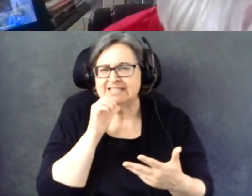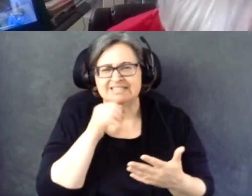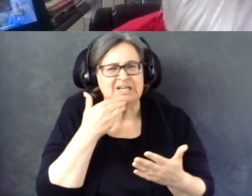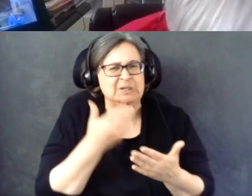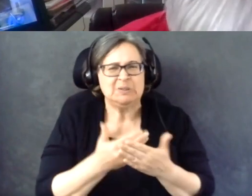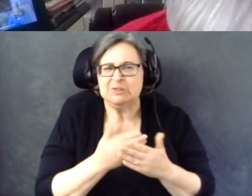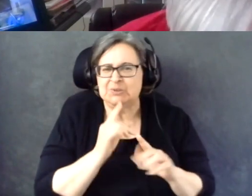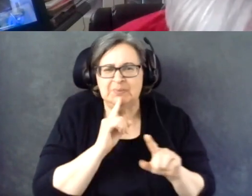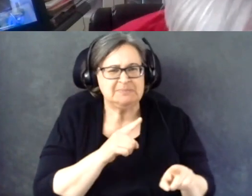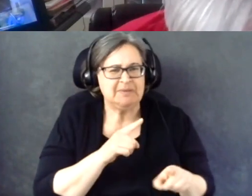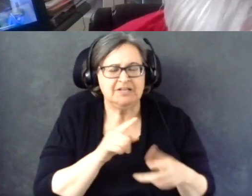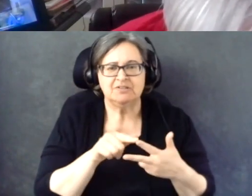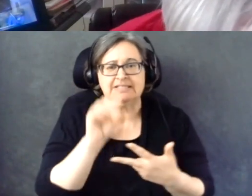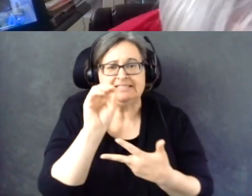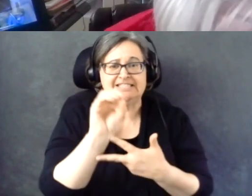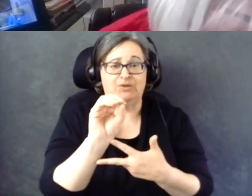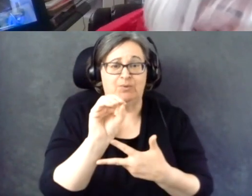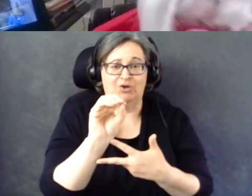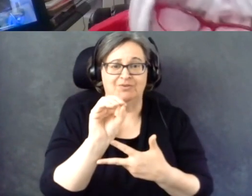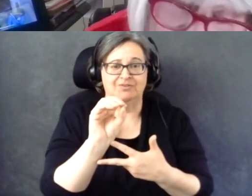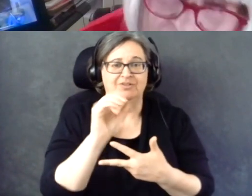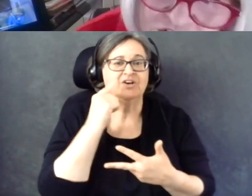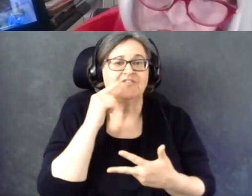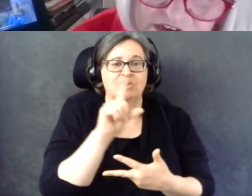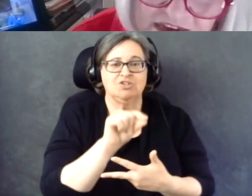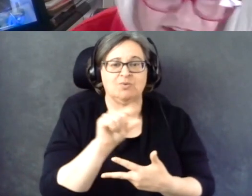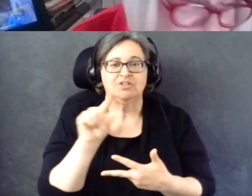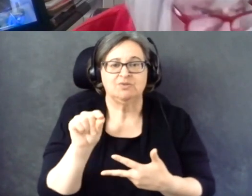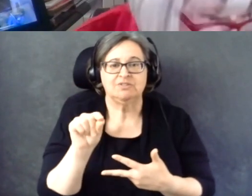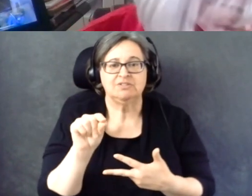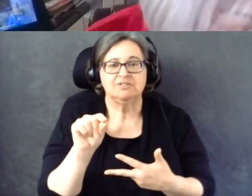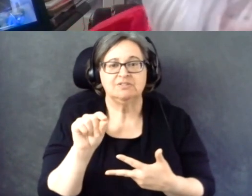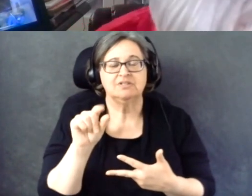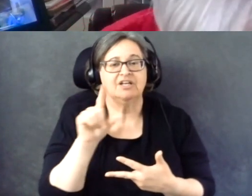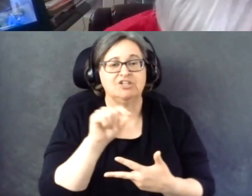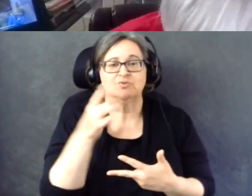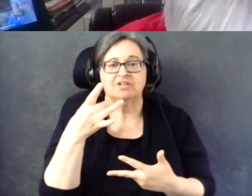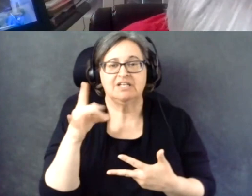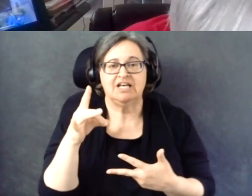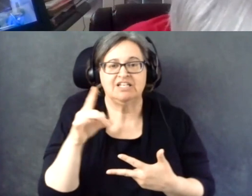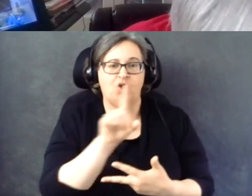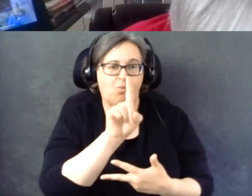They had zero for 2020 and then in 2018 you had one.